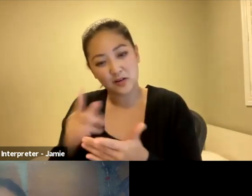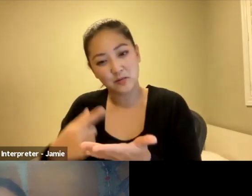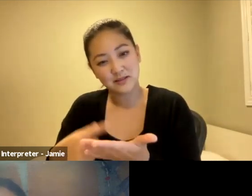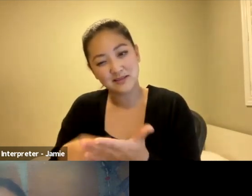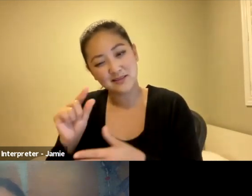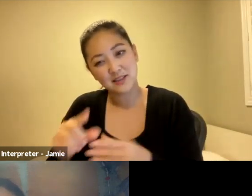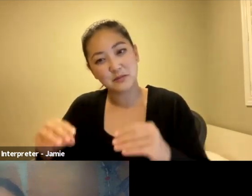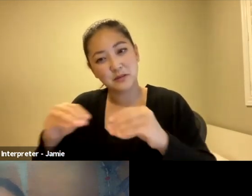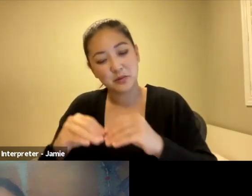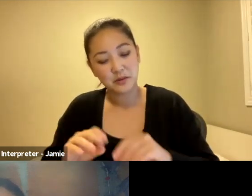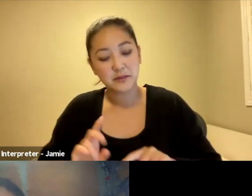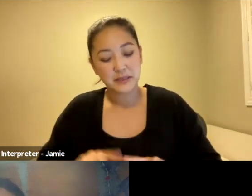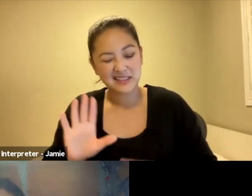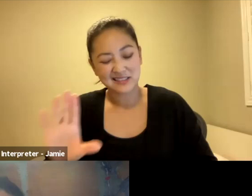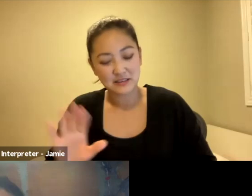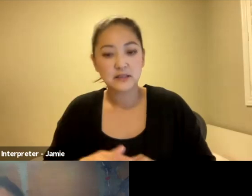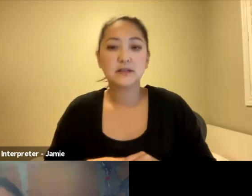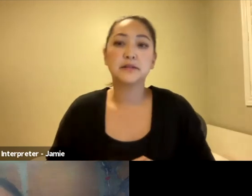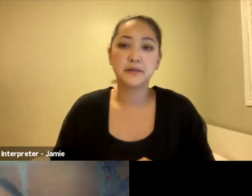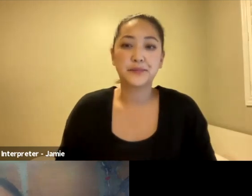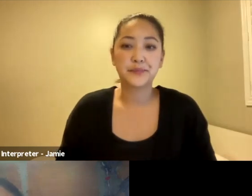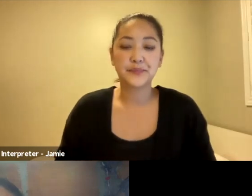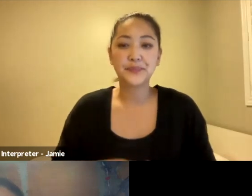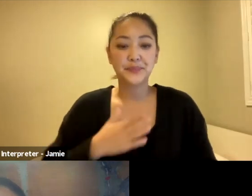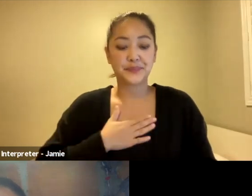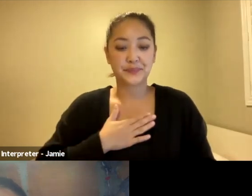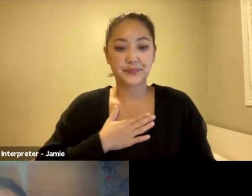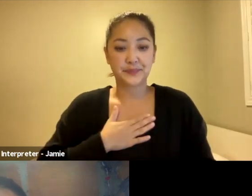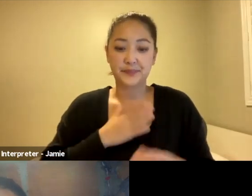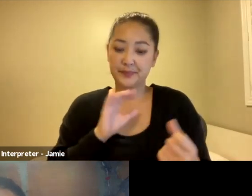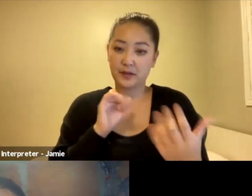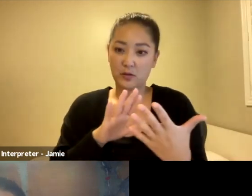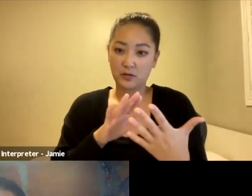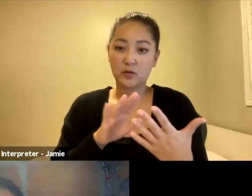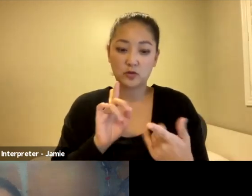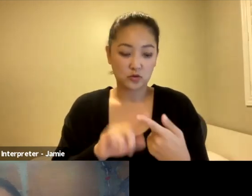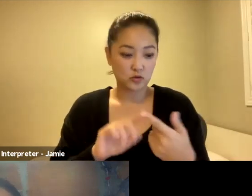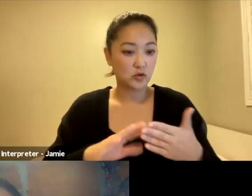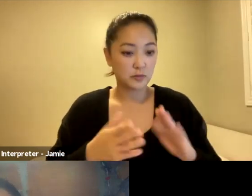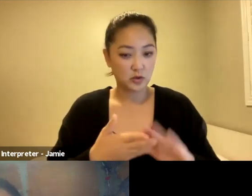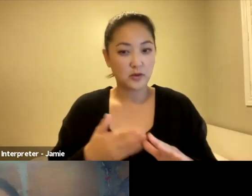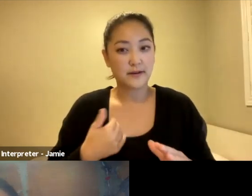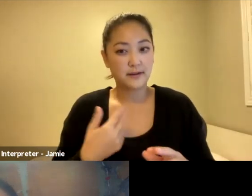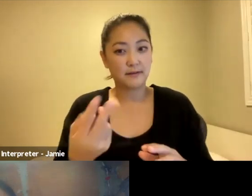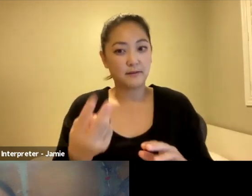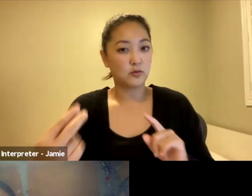My approach to the community came from two sides. One is this...